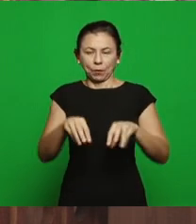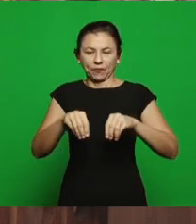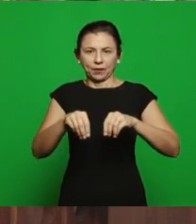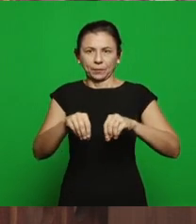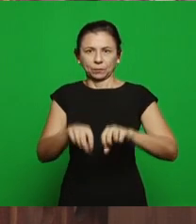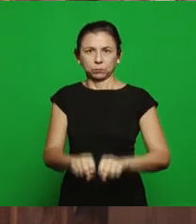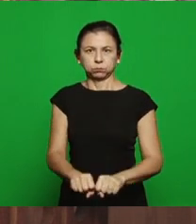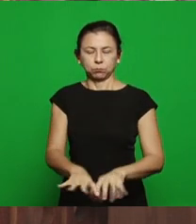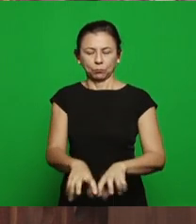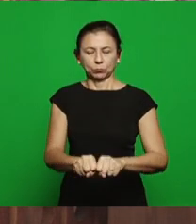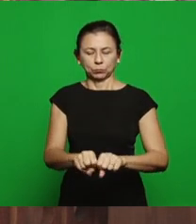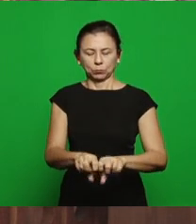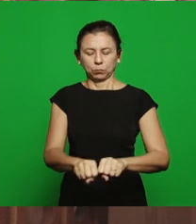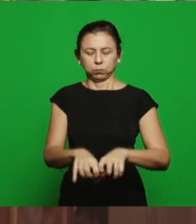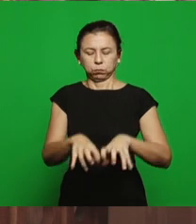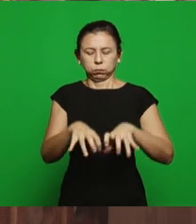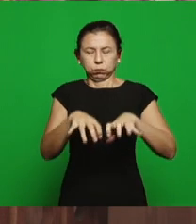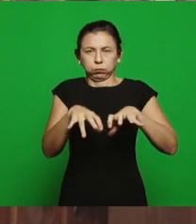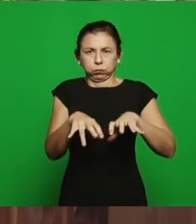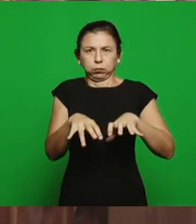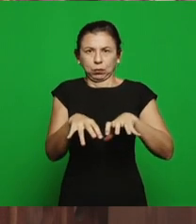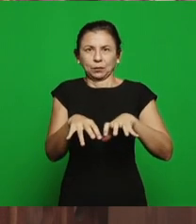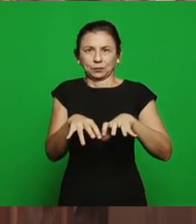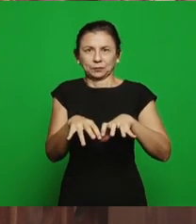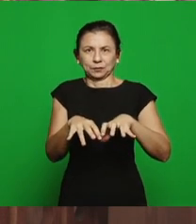which is the new wine, is the operation of the